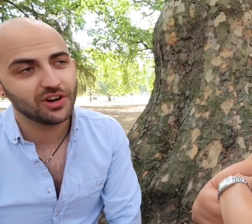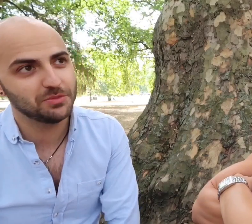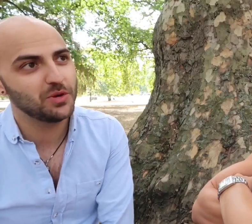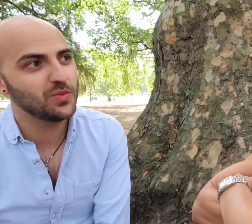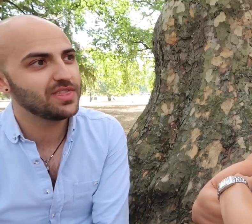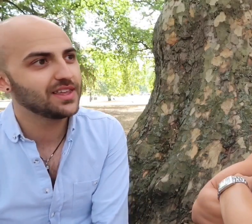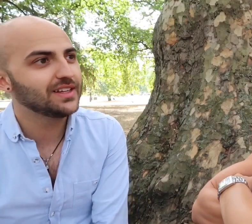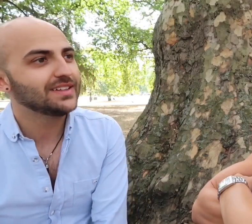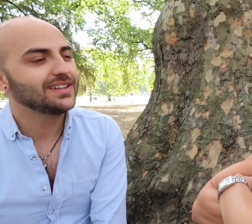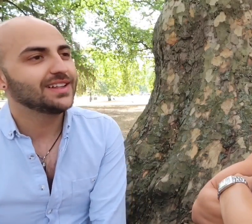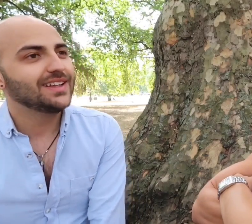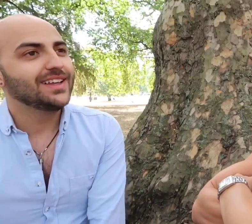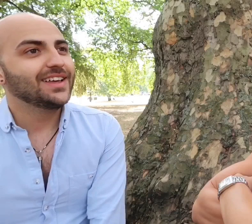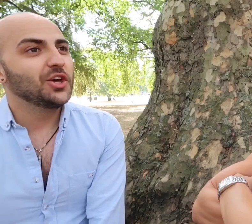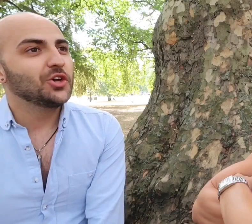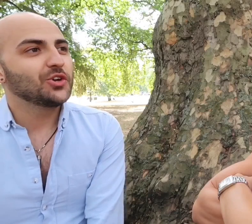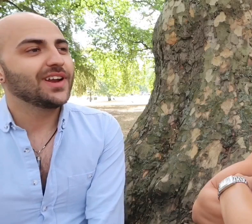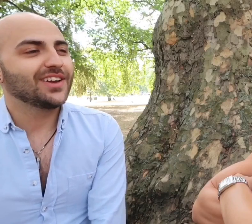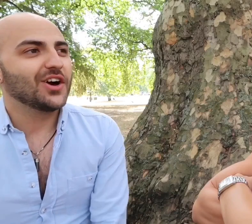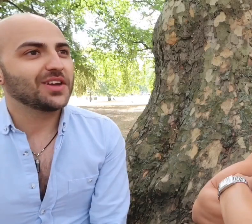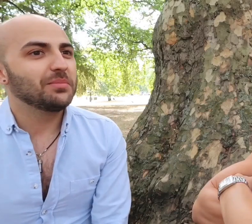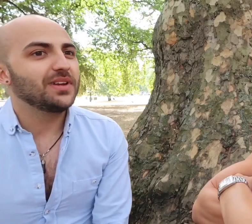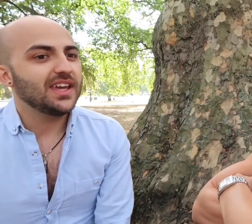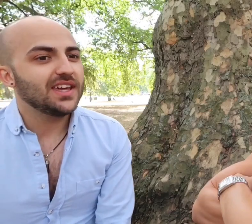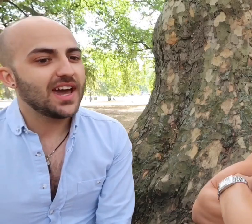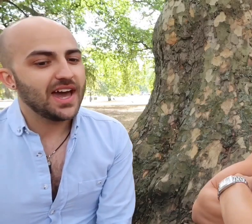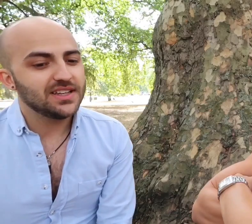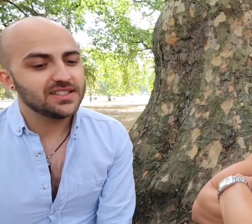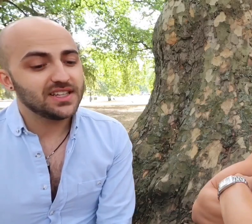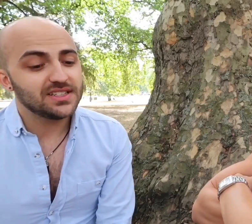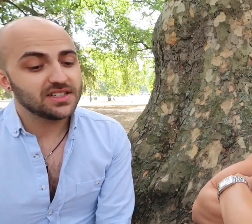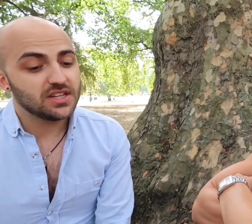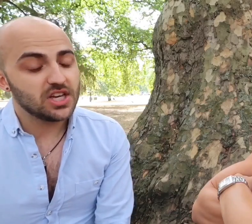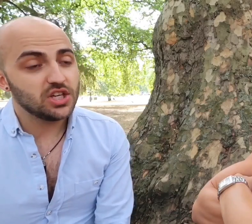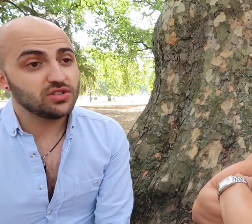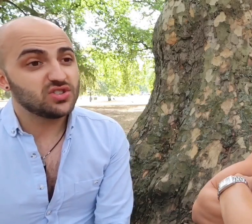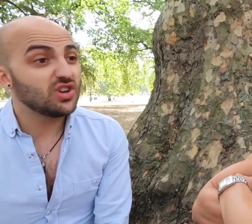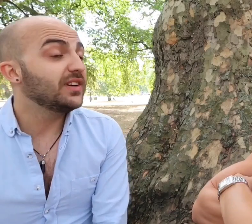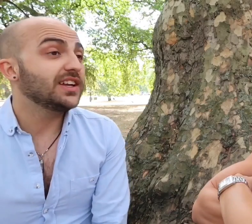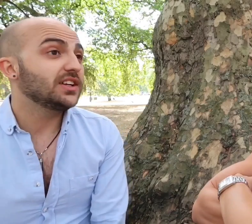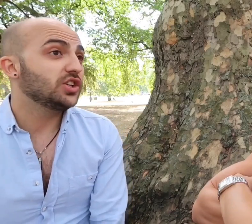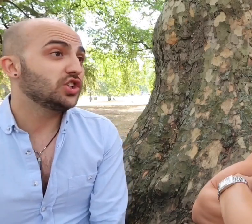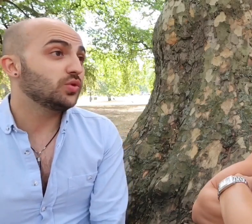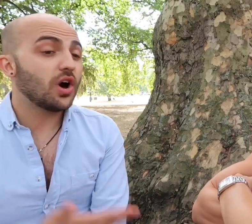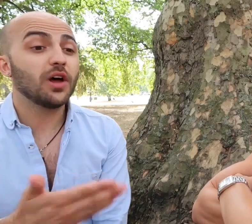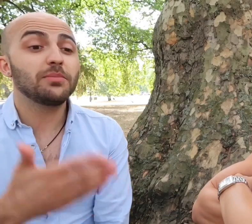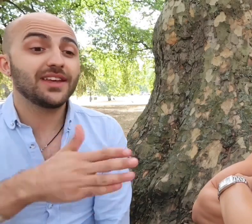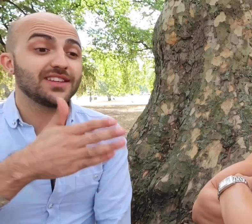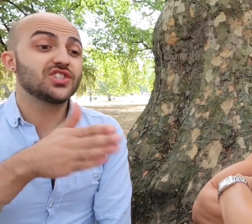argument with a credit card company and they said "sorry you can't make this